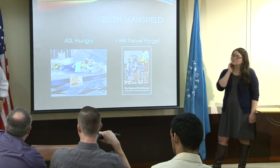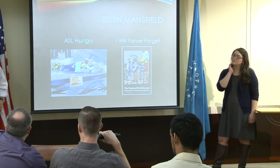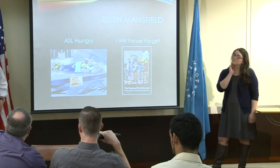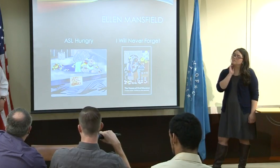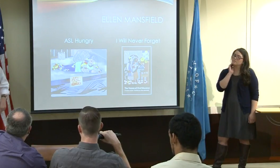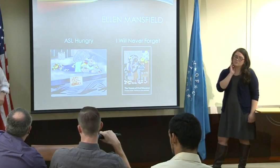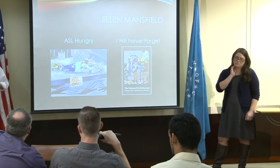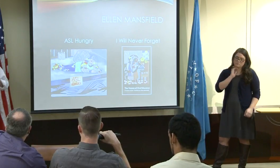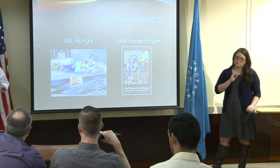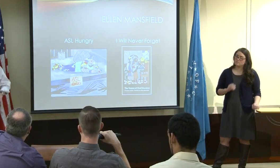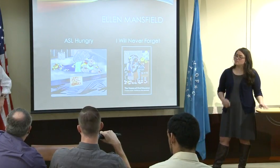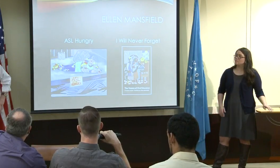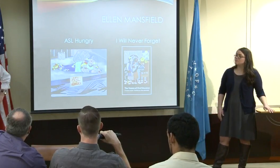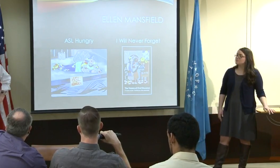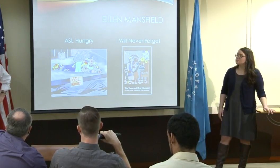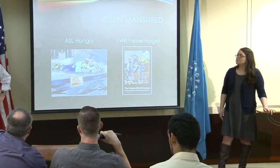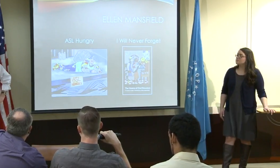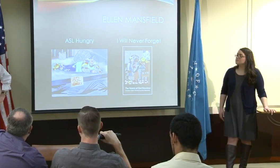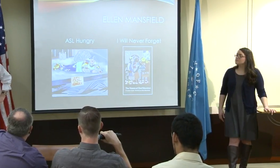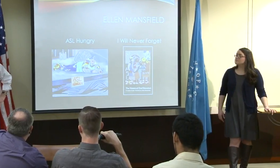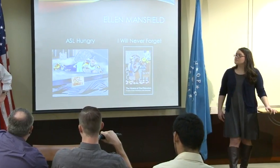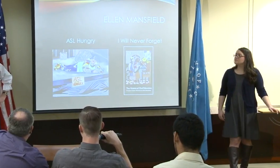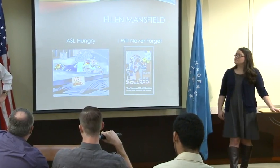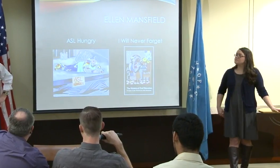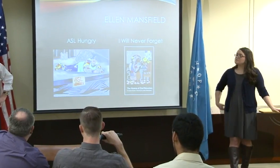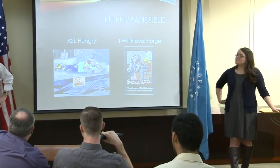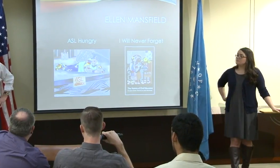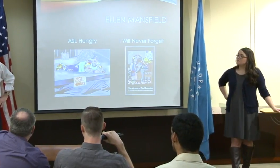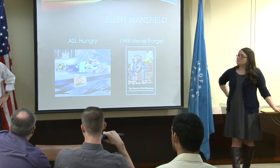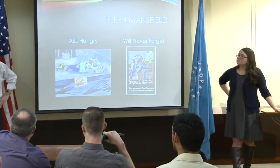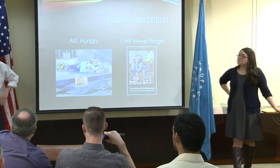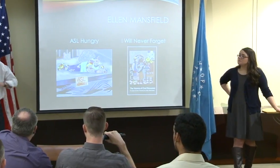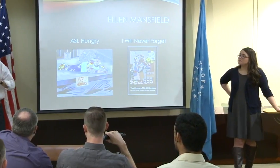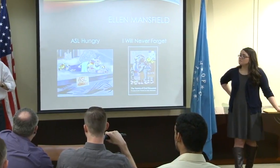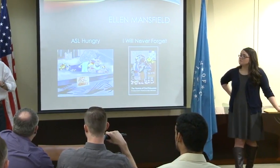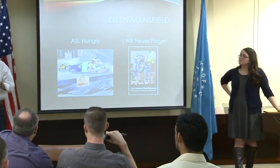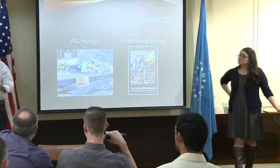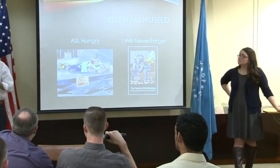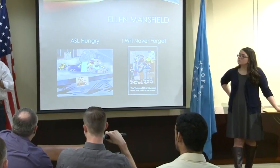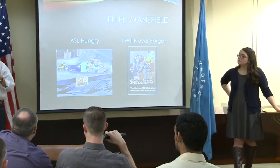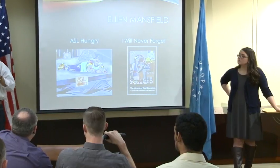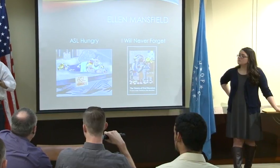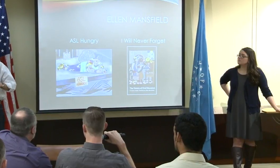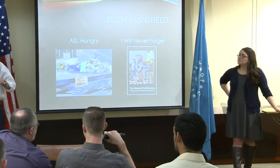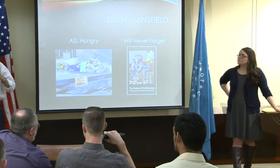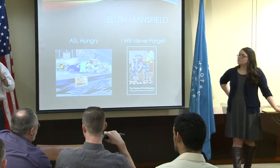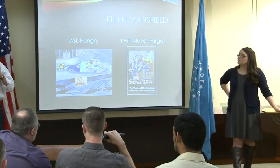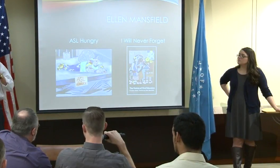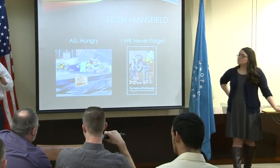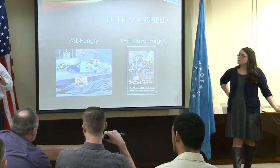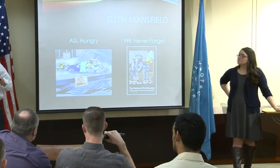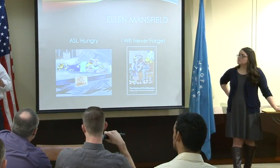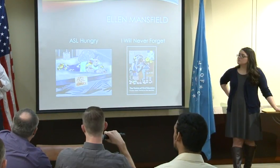But I learned Sign Language way later, probably -- Not until I was 14 or 15 --